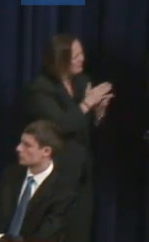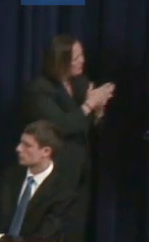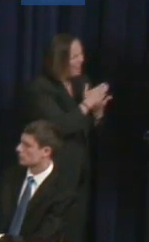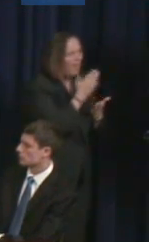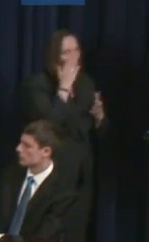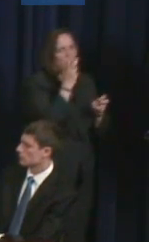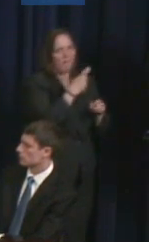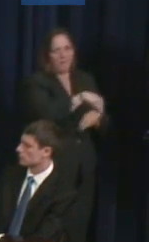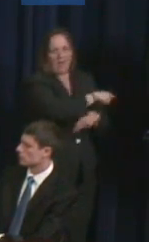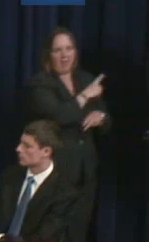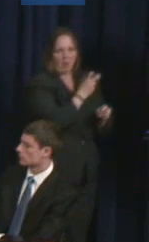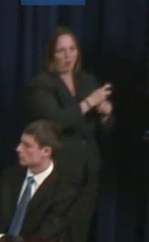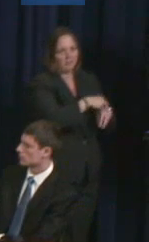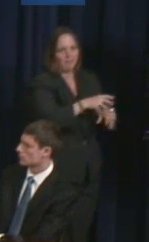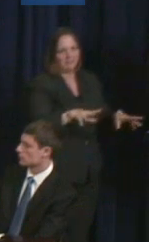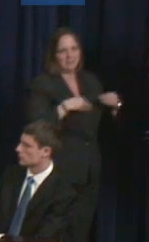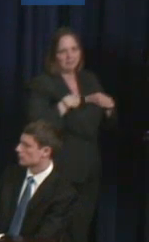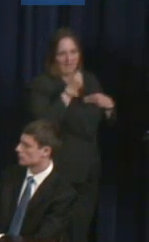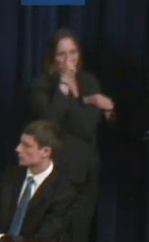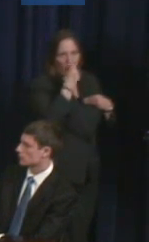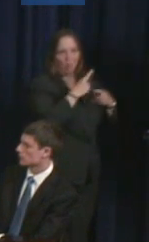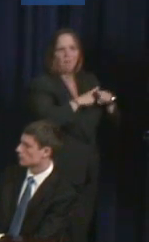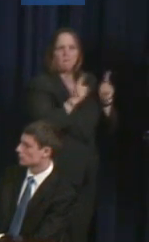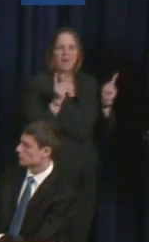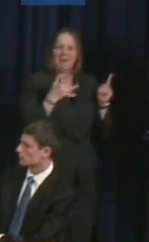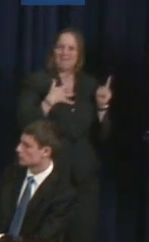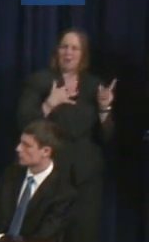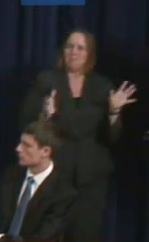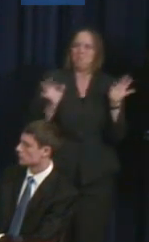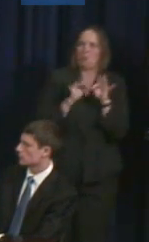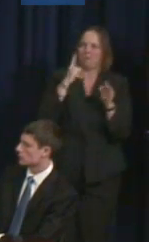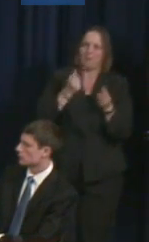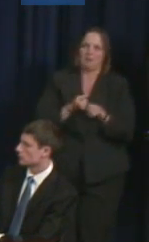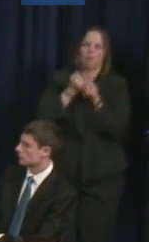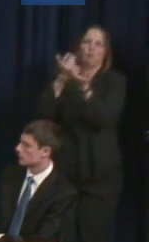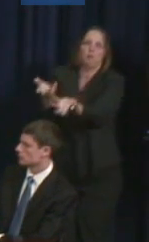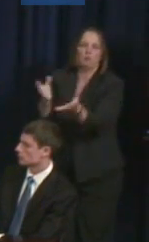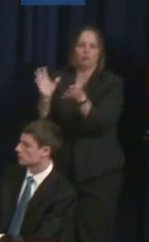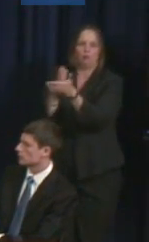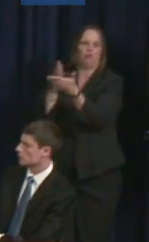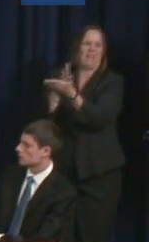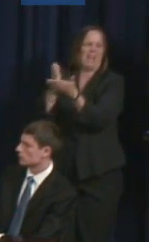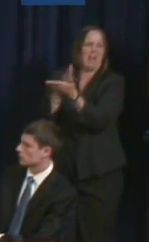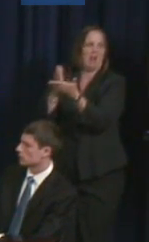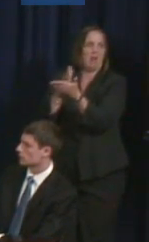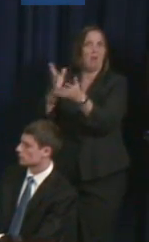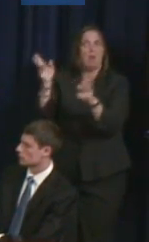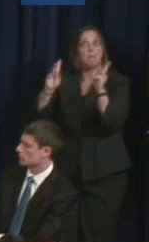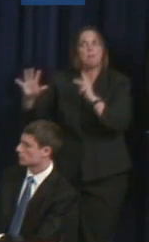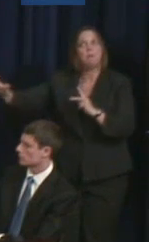should do this, you know. And the response has been phenomenal. You know, the response that comes from people reaching